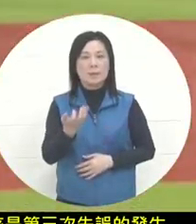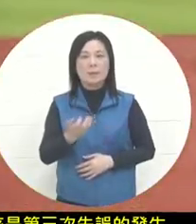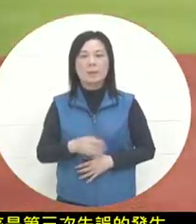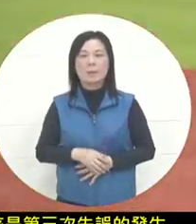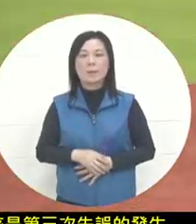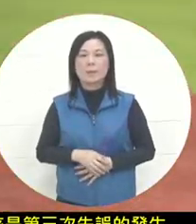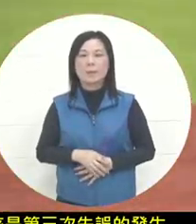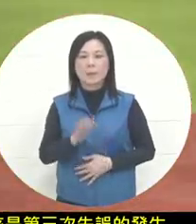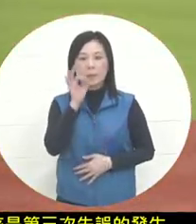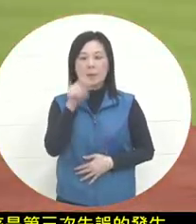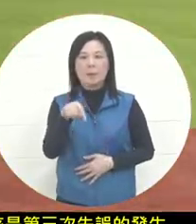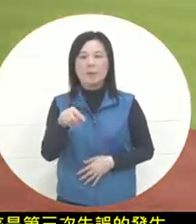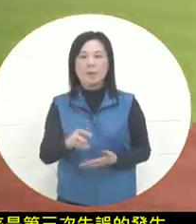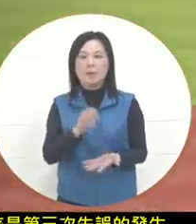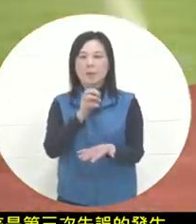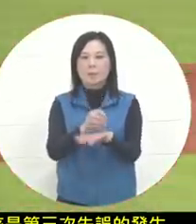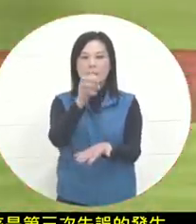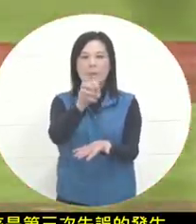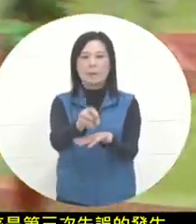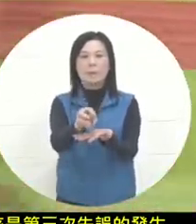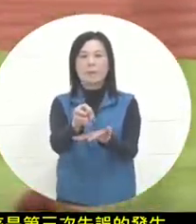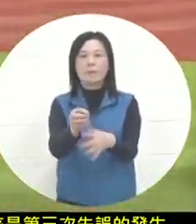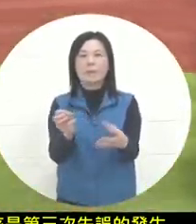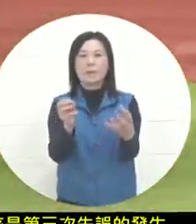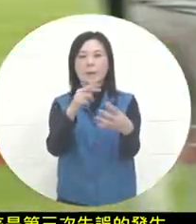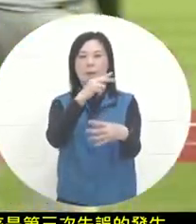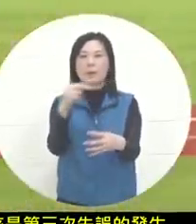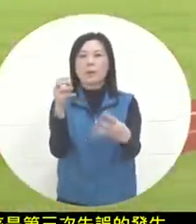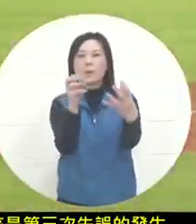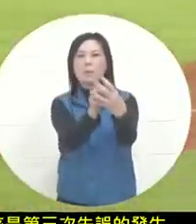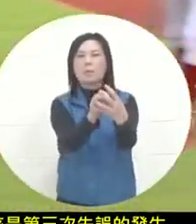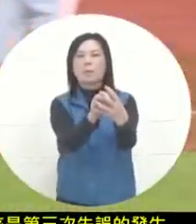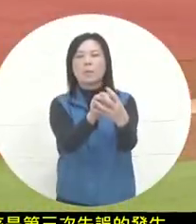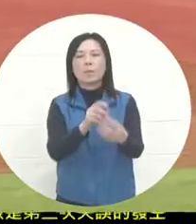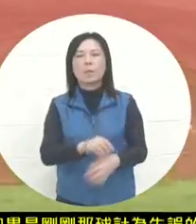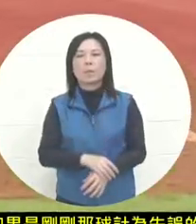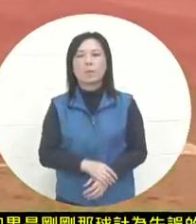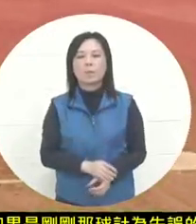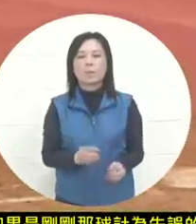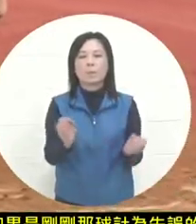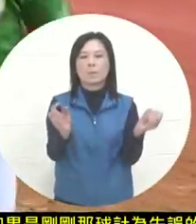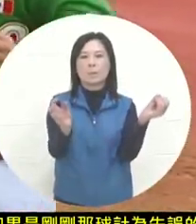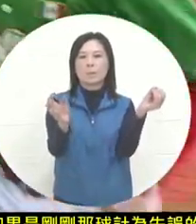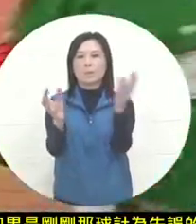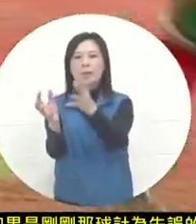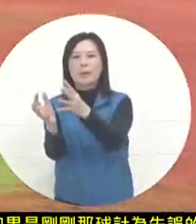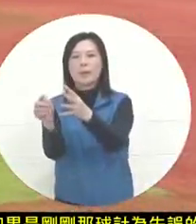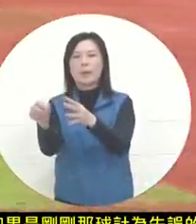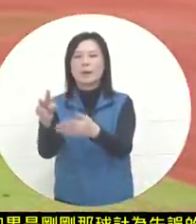let's see first, the ball bounced into the right glove and passed to first base . The ball